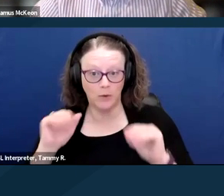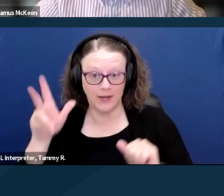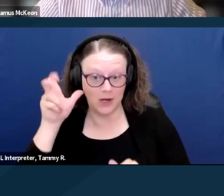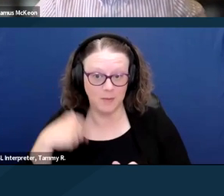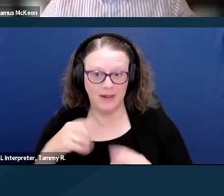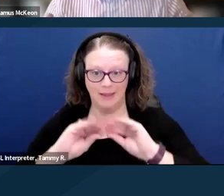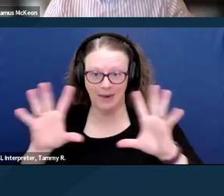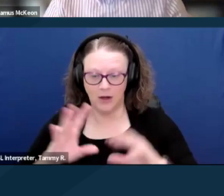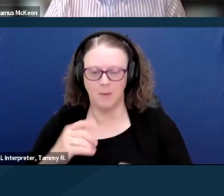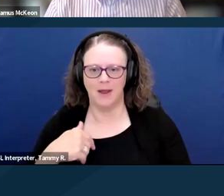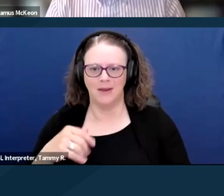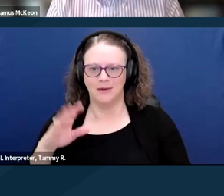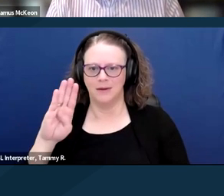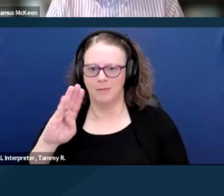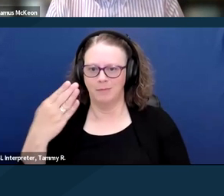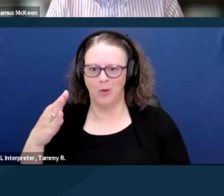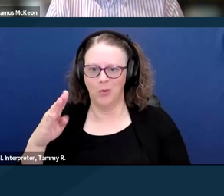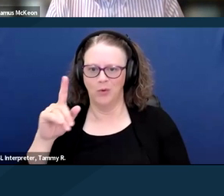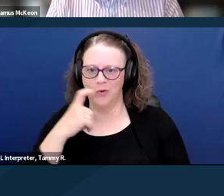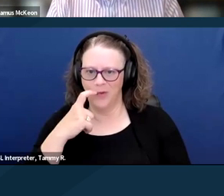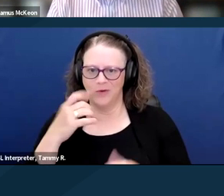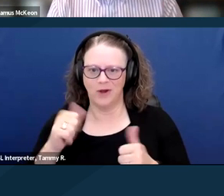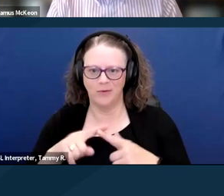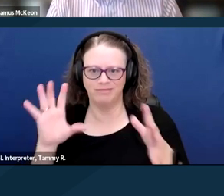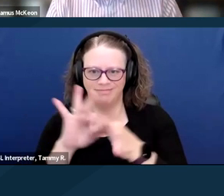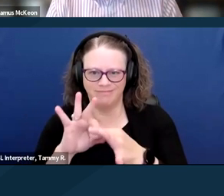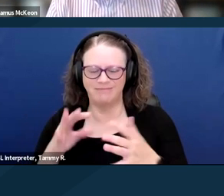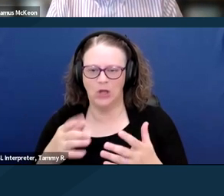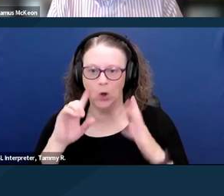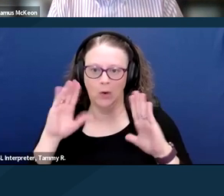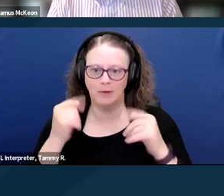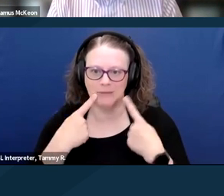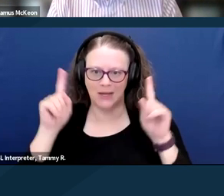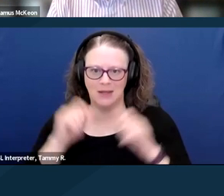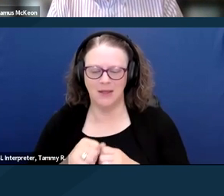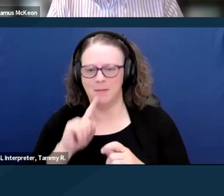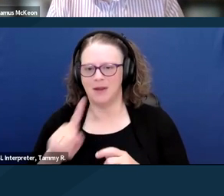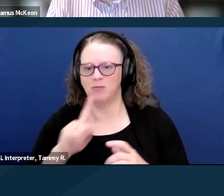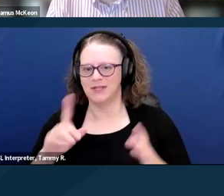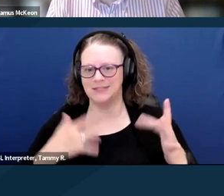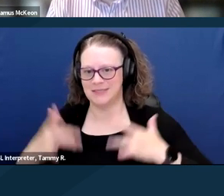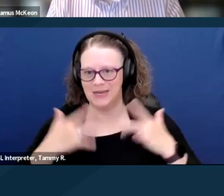But thank you all so much for the opportunity to speak to the group today. It's really inspiring to see how many people are here